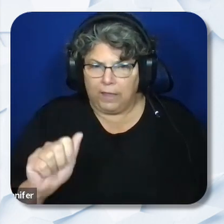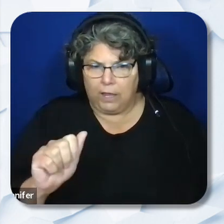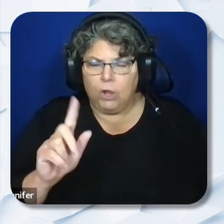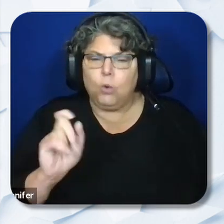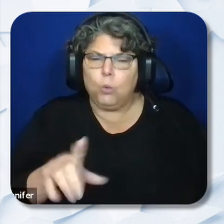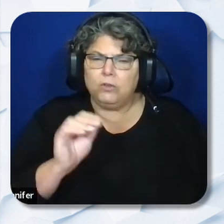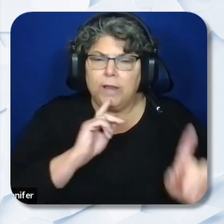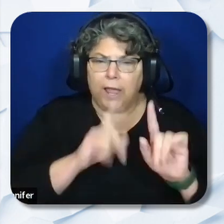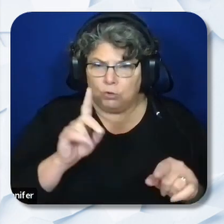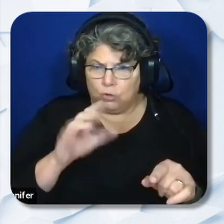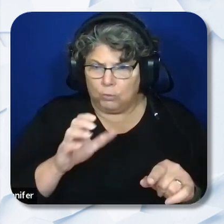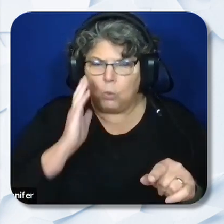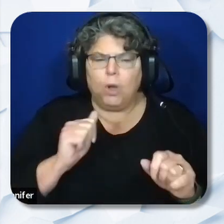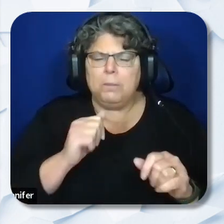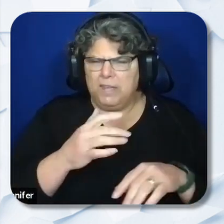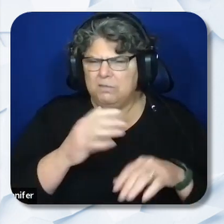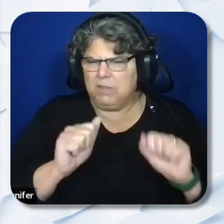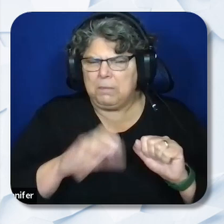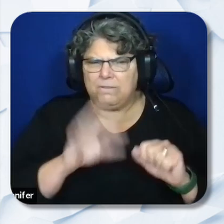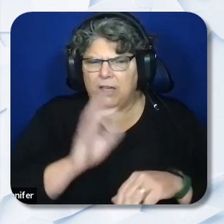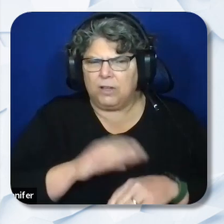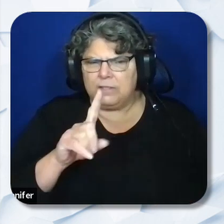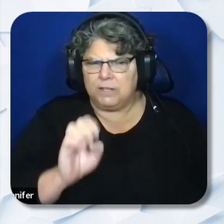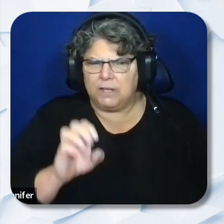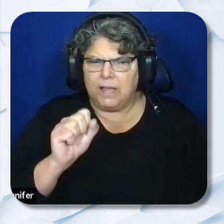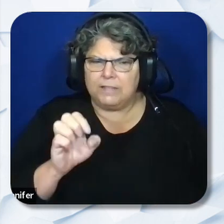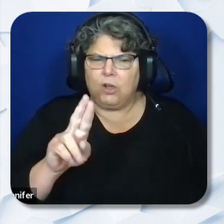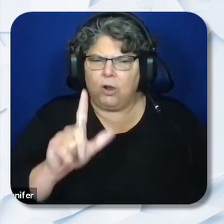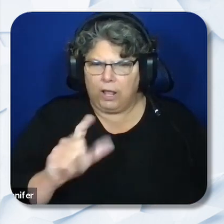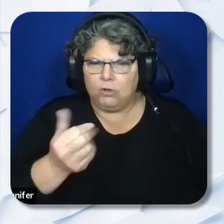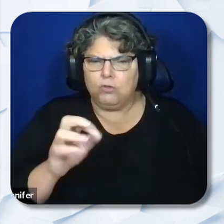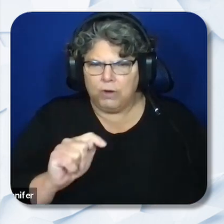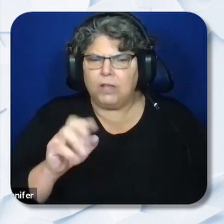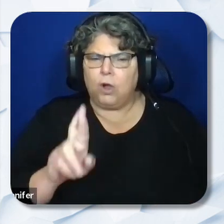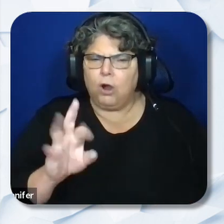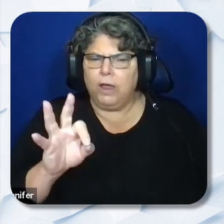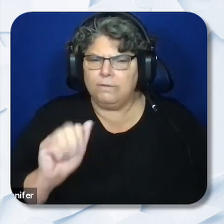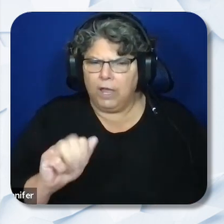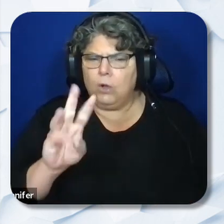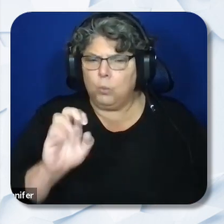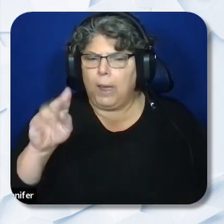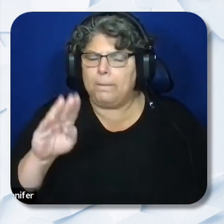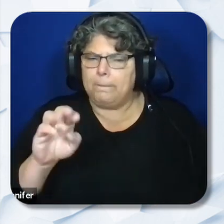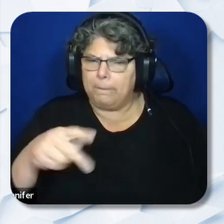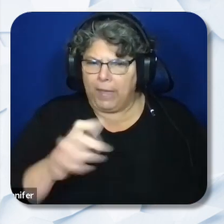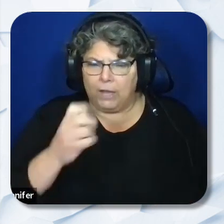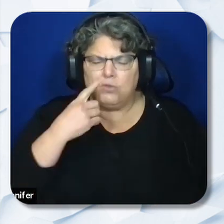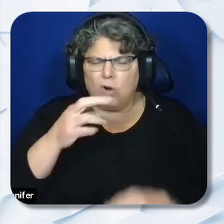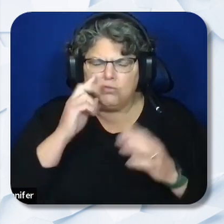be available on the CDE SERL Grant RFA web page for reference. Additional questions regarding this